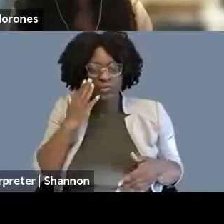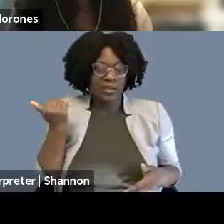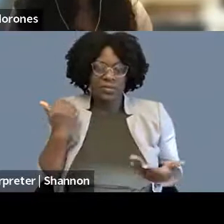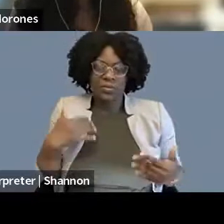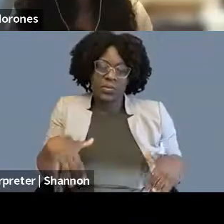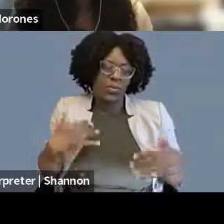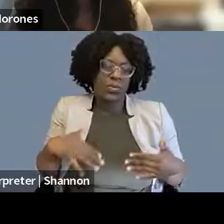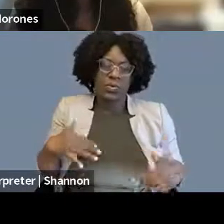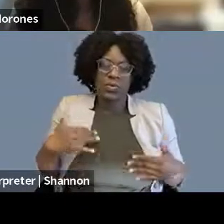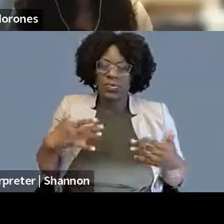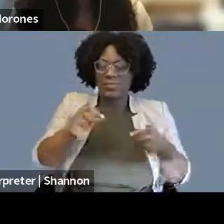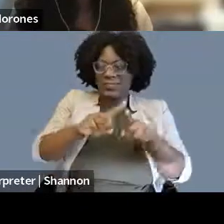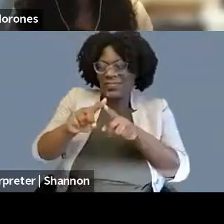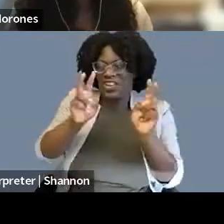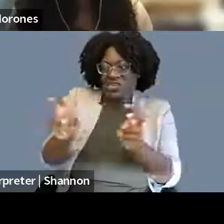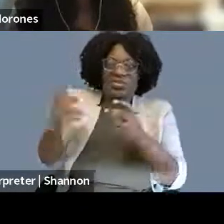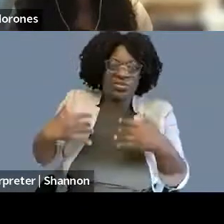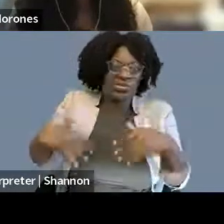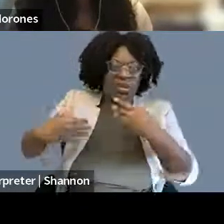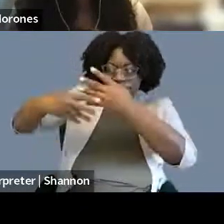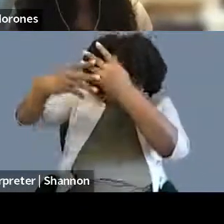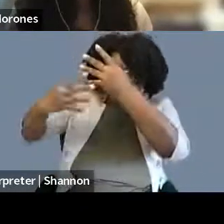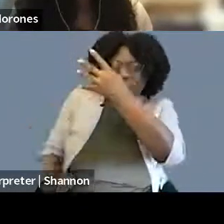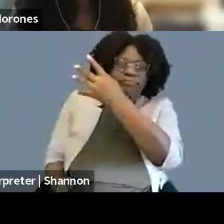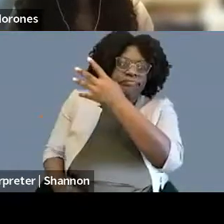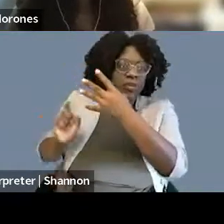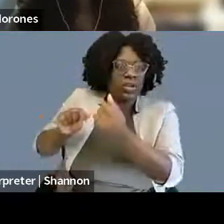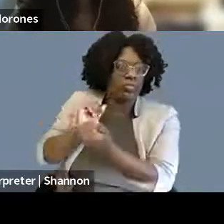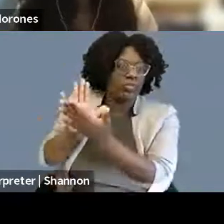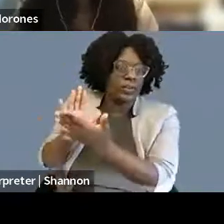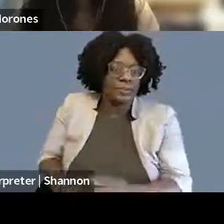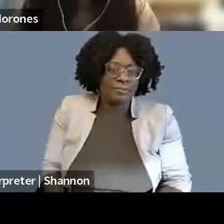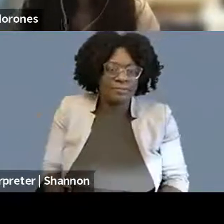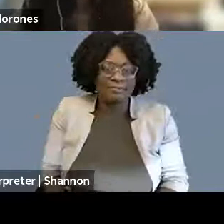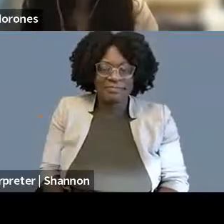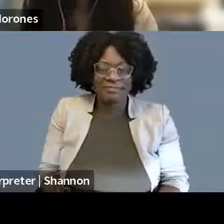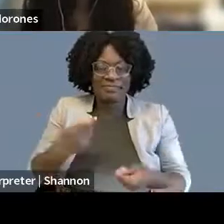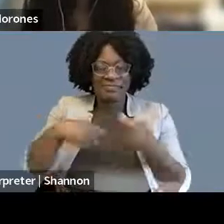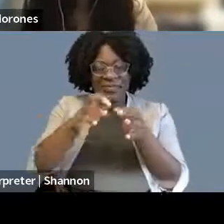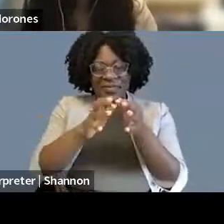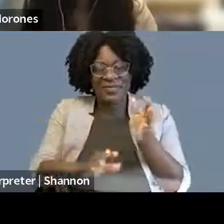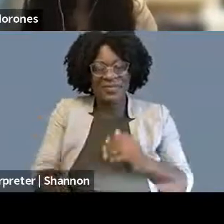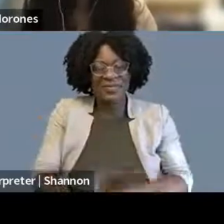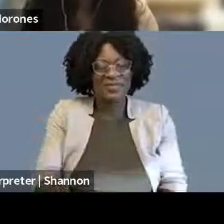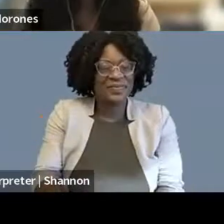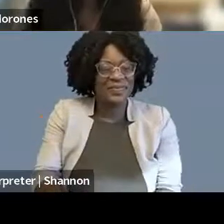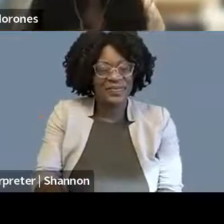Thank you, Nora. What an incredible note to end on. Thank you to all of our fantastic panelists, honored to be here with all of y'all